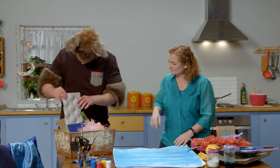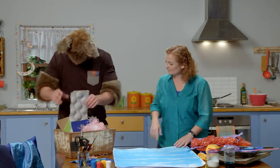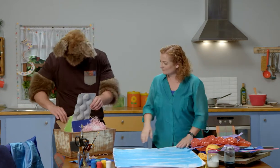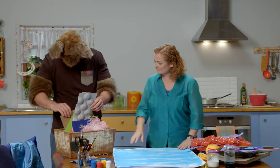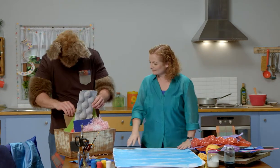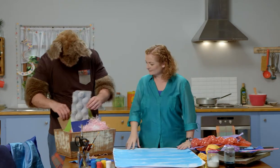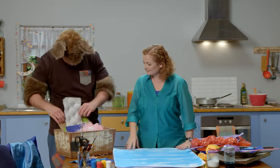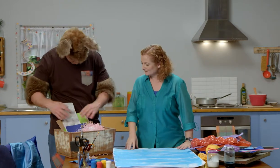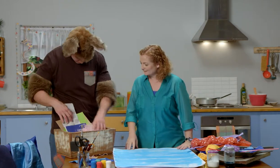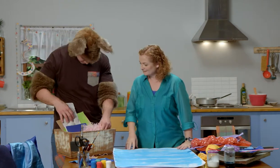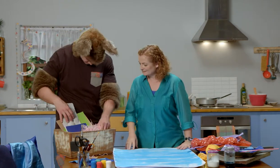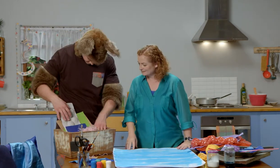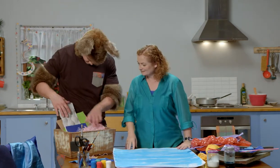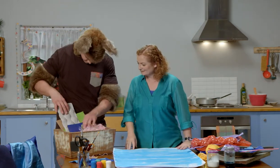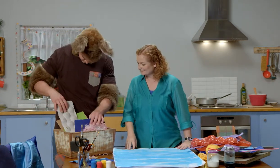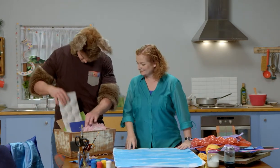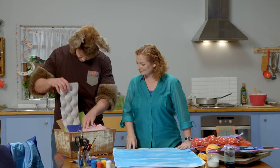Let’s put some things on it. Oh yeah.